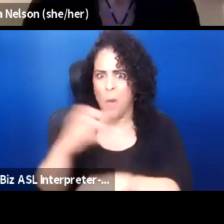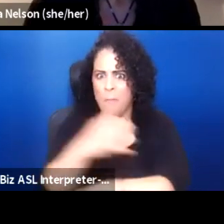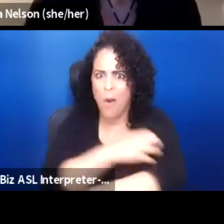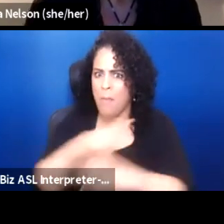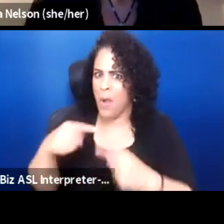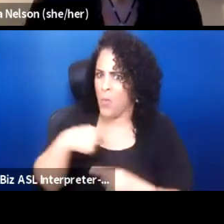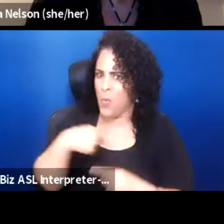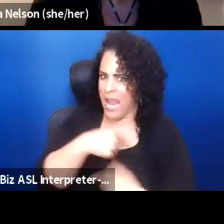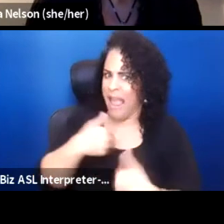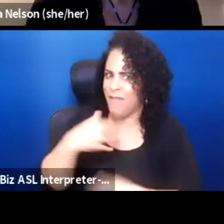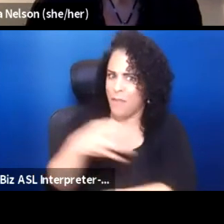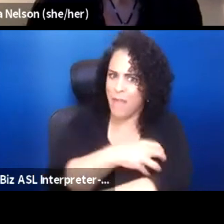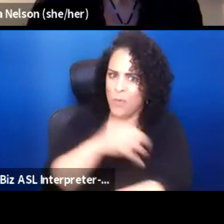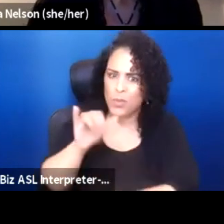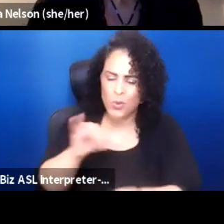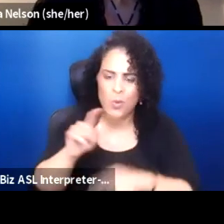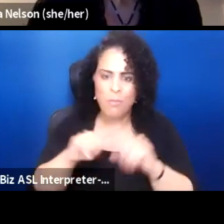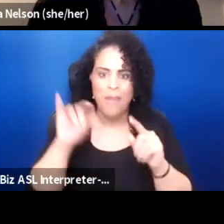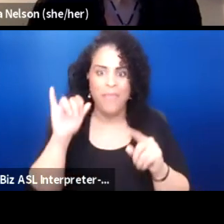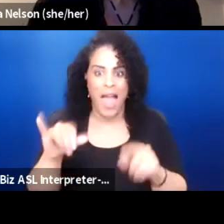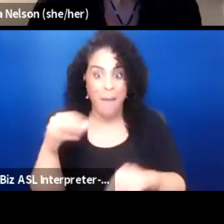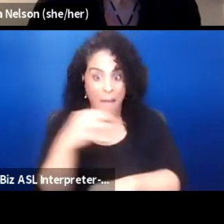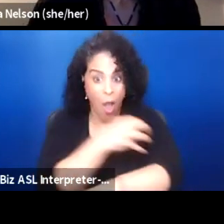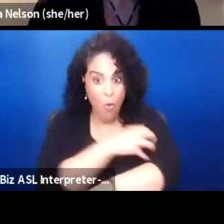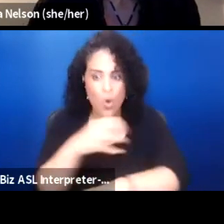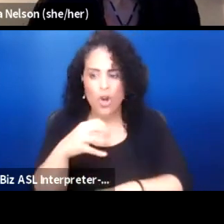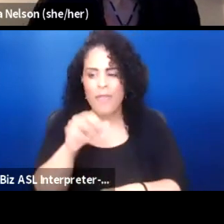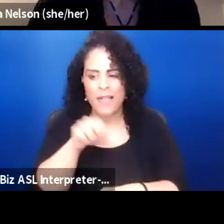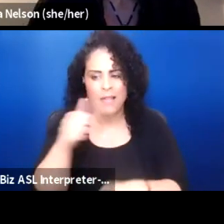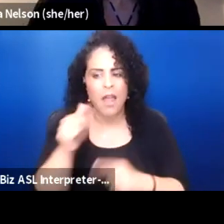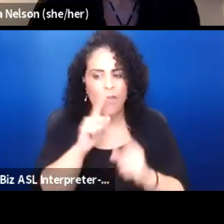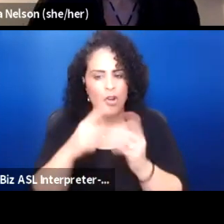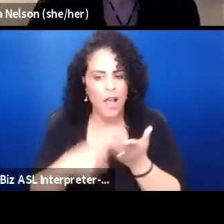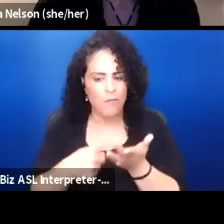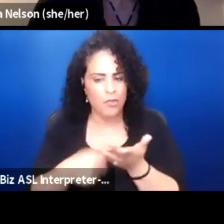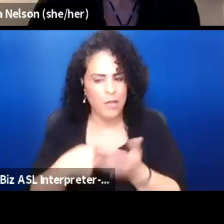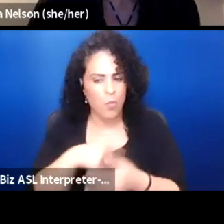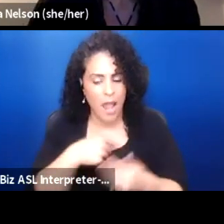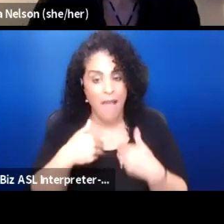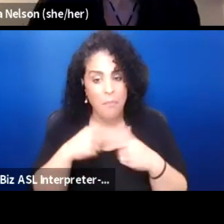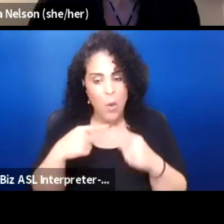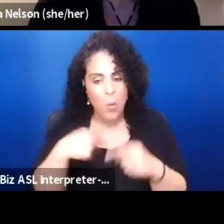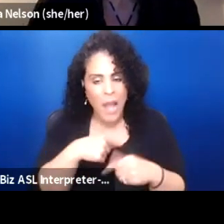I think is something that is another conversation. But we do have power. So I wasn't saying we don't have power.